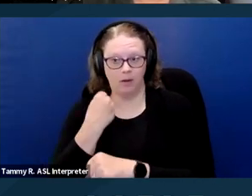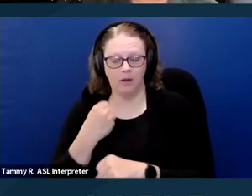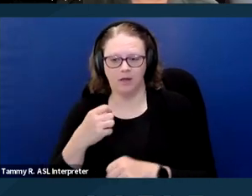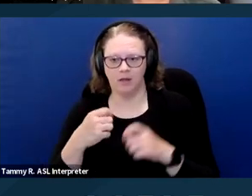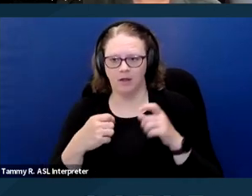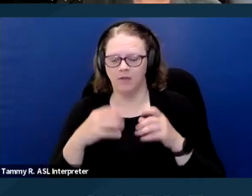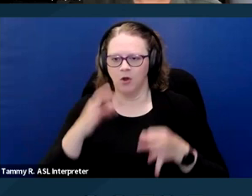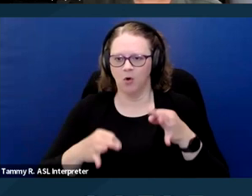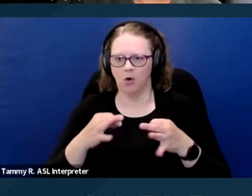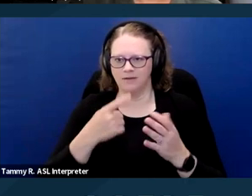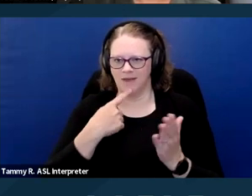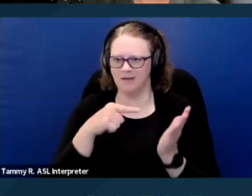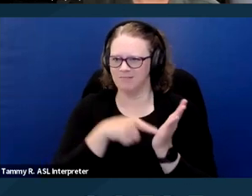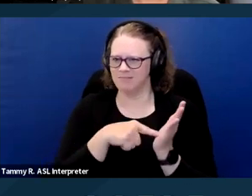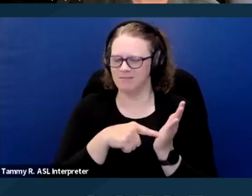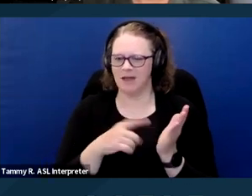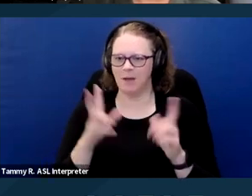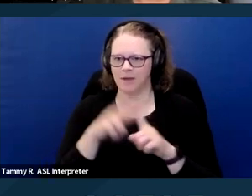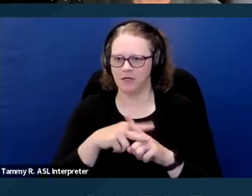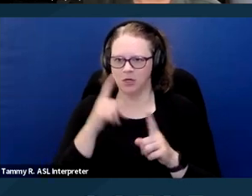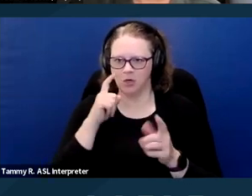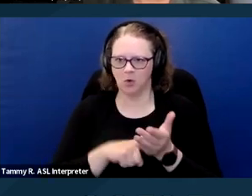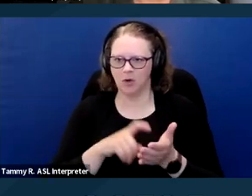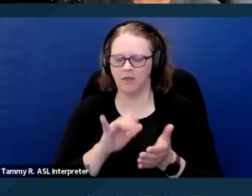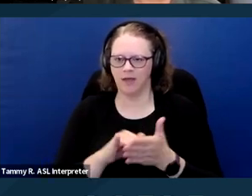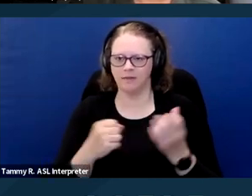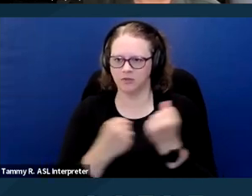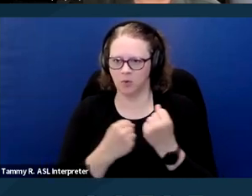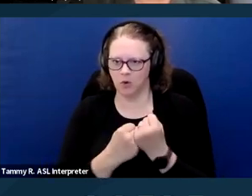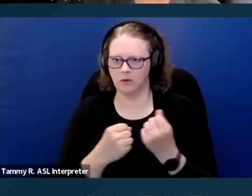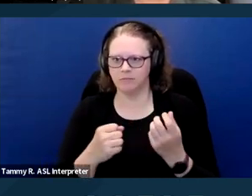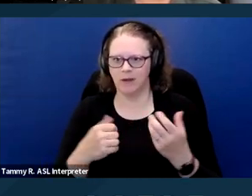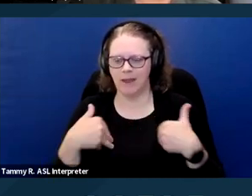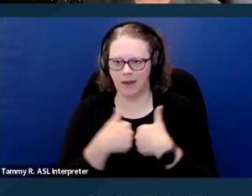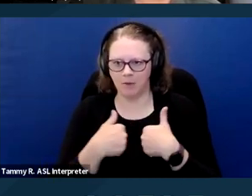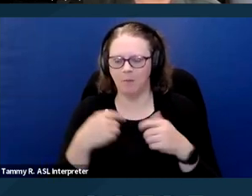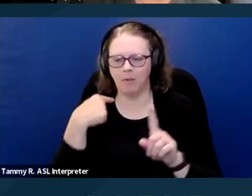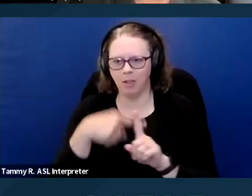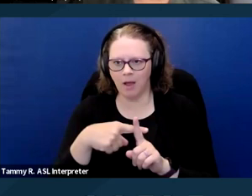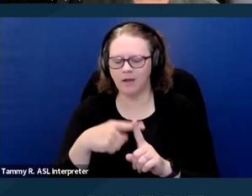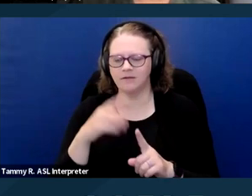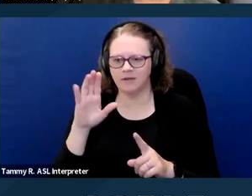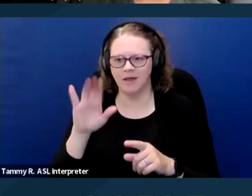that noted the support animal and the emails from her co-applicant led to just one reasonable conclusion.